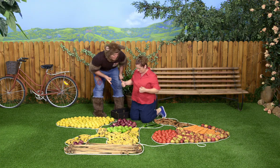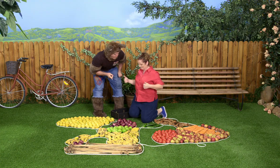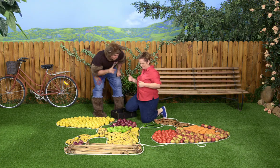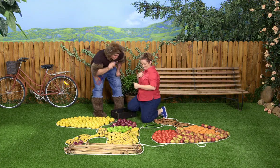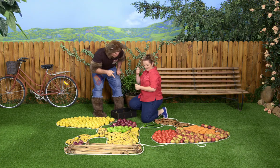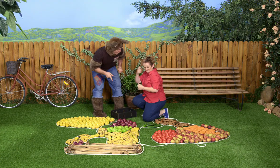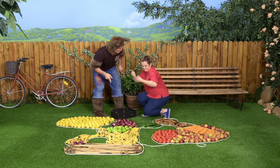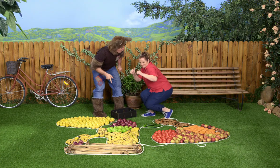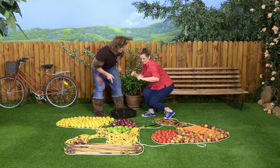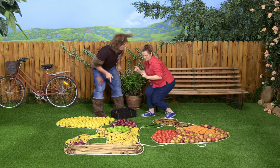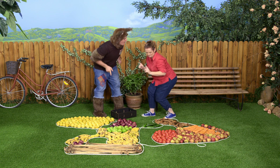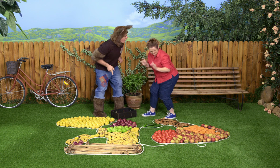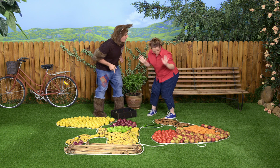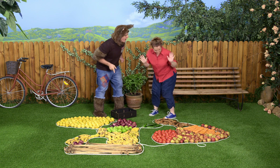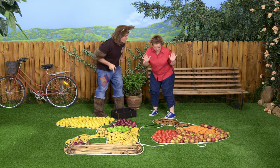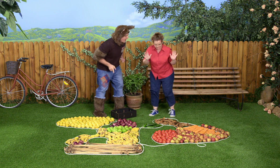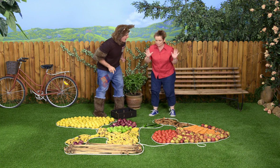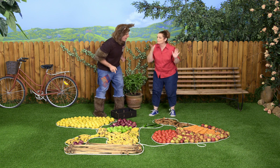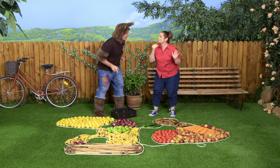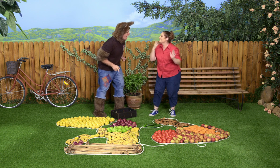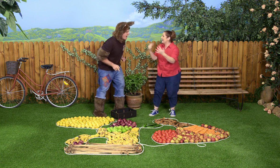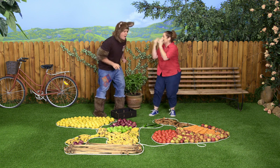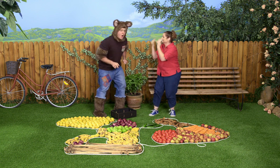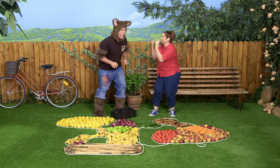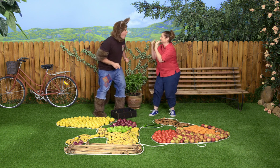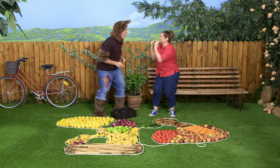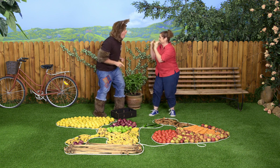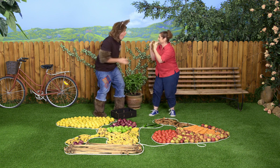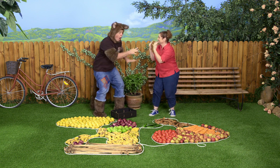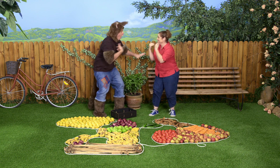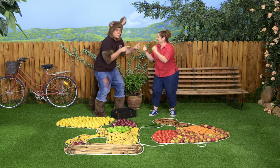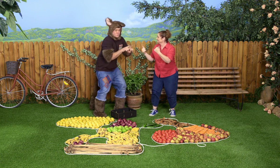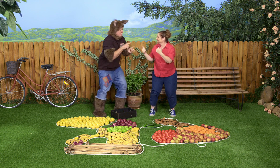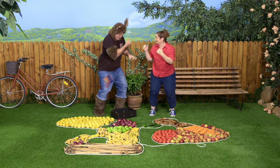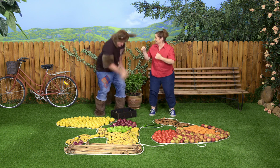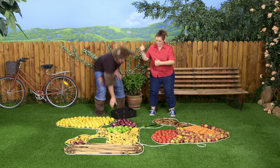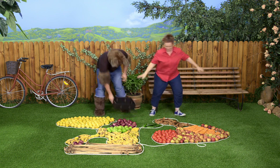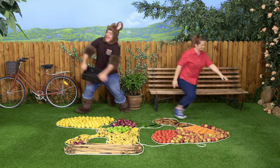Great! What should we have next? Oh, I've got some brown onions. Me too!